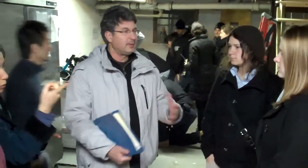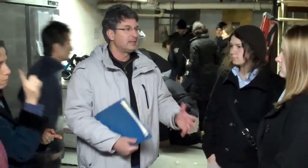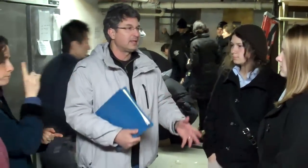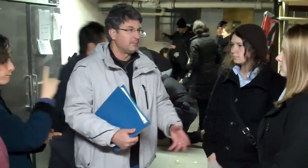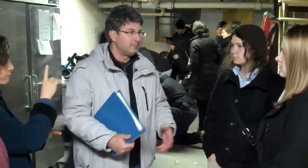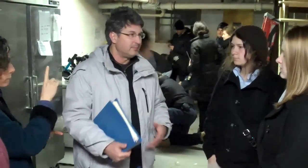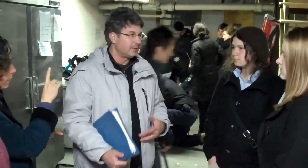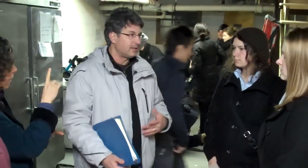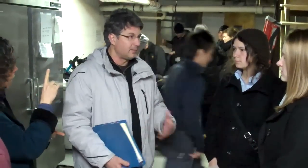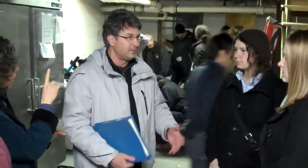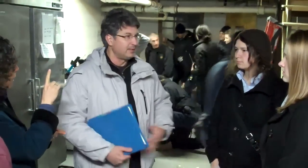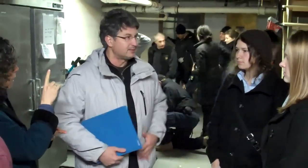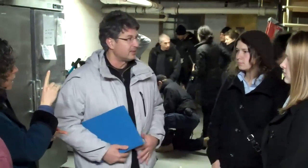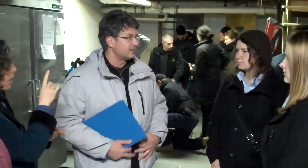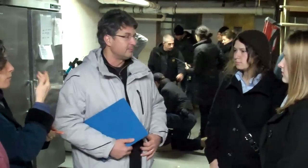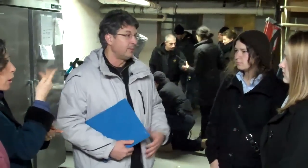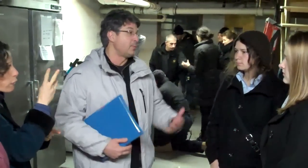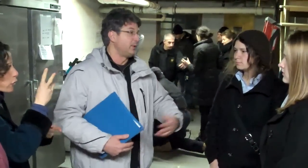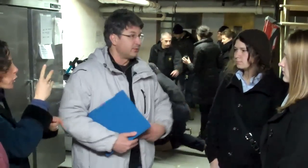So you turn around, spend like a couple of minutes